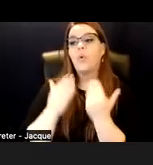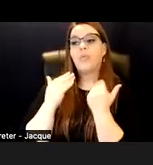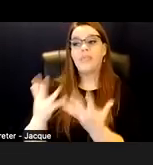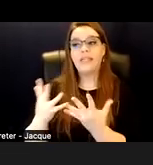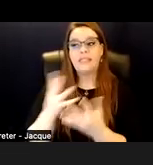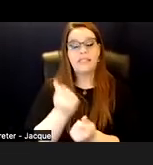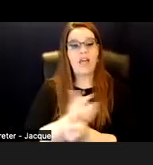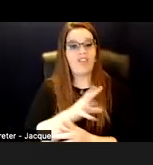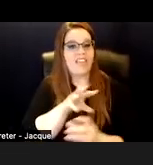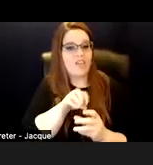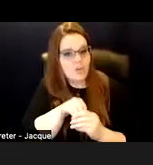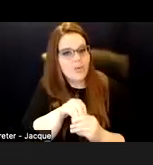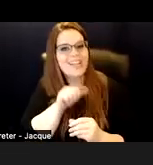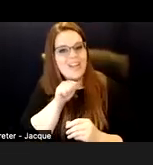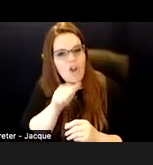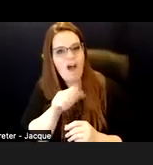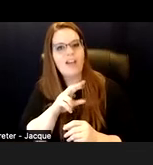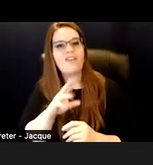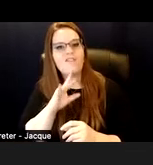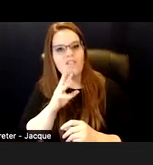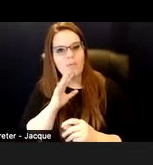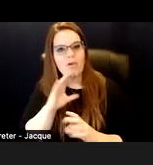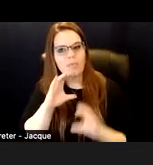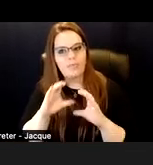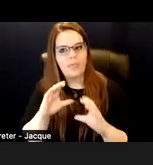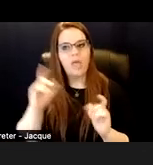in nonverbal communication. Facial expressions, body language, eye